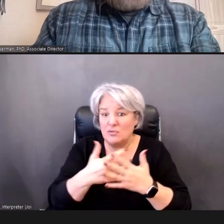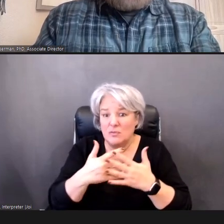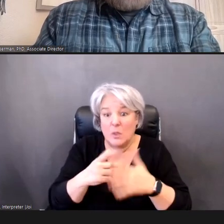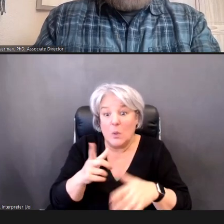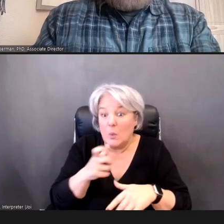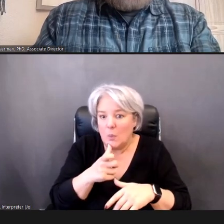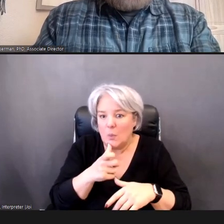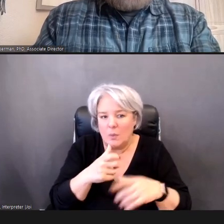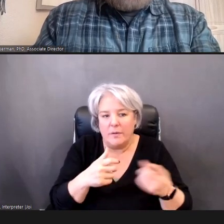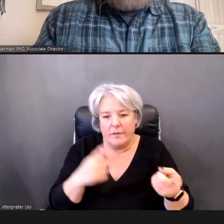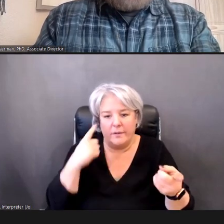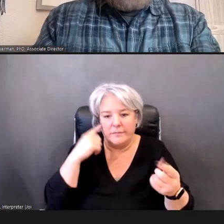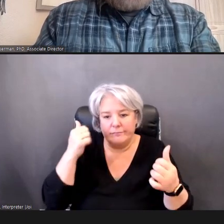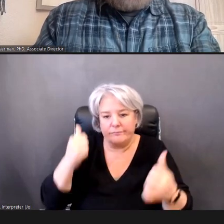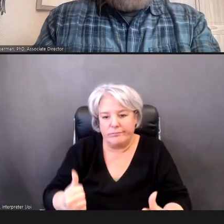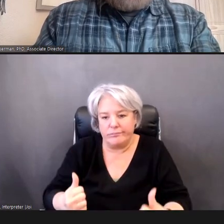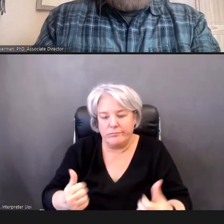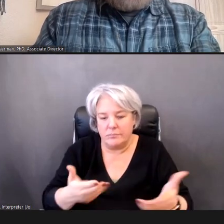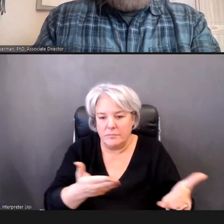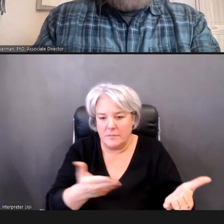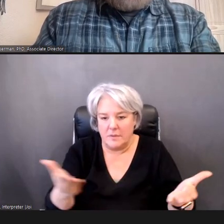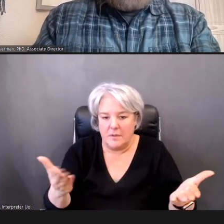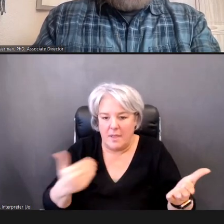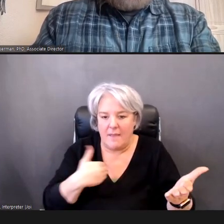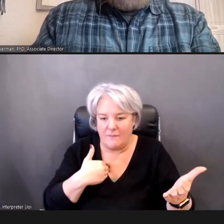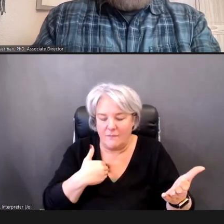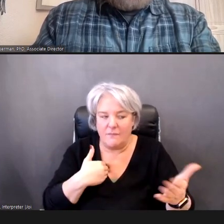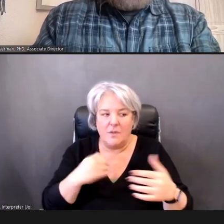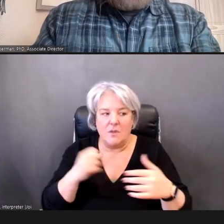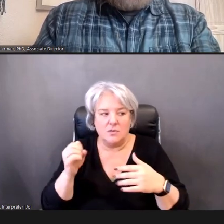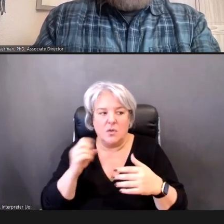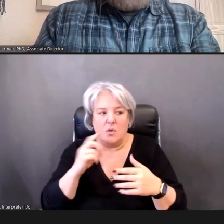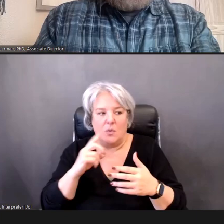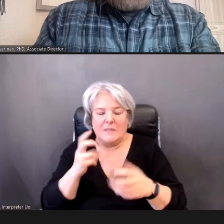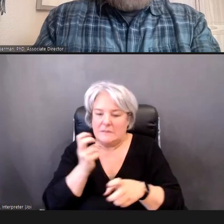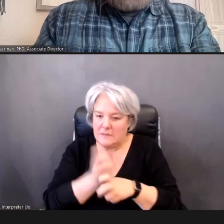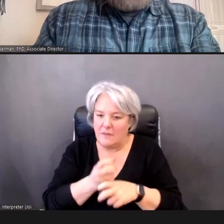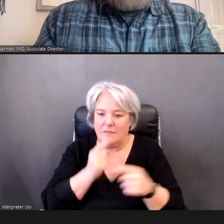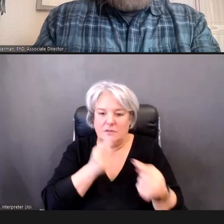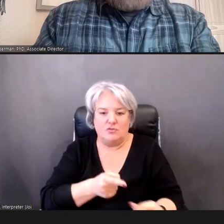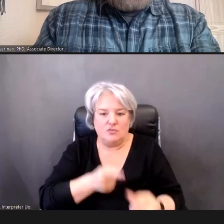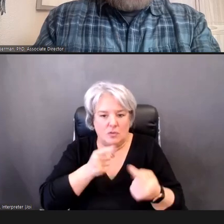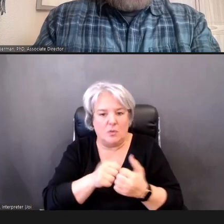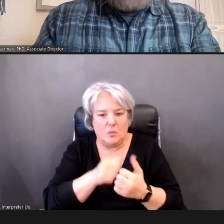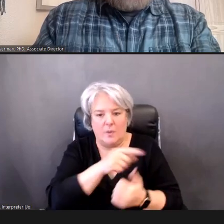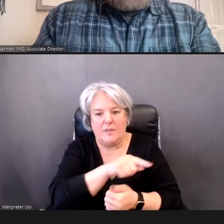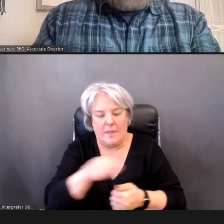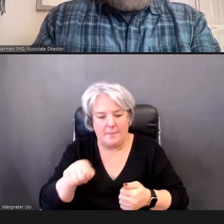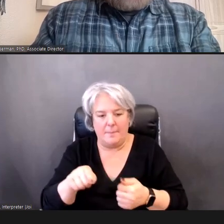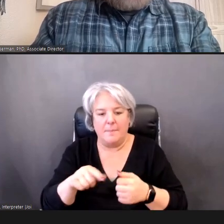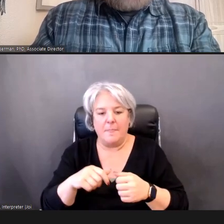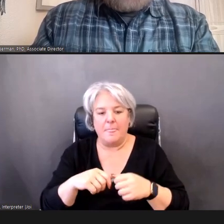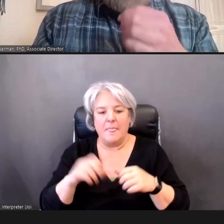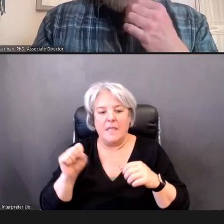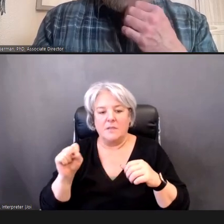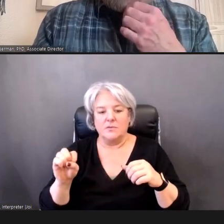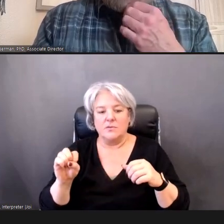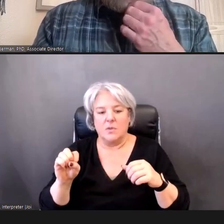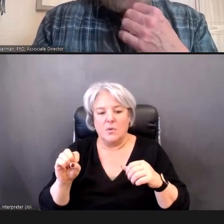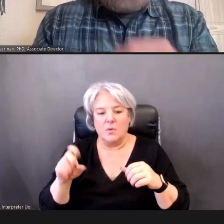actually have hearing loss or are at risk for -- for having hearing loss, and so -- we need to have a back up plan.